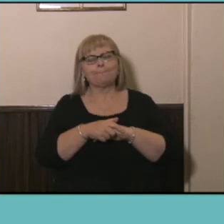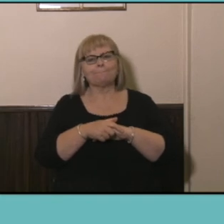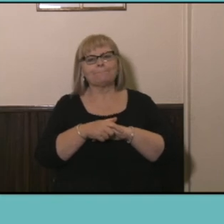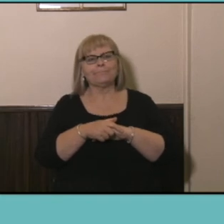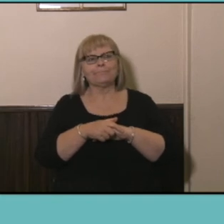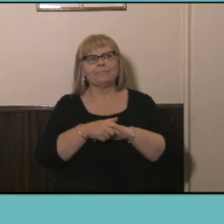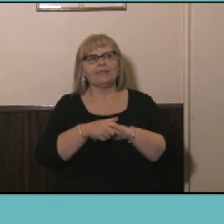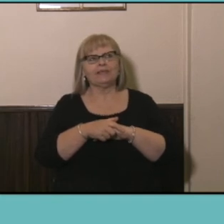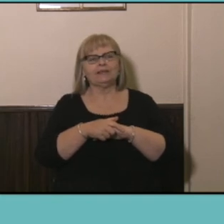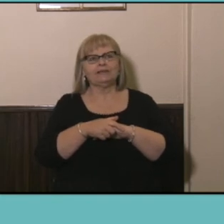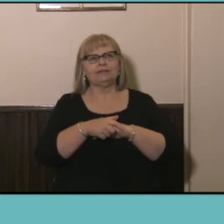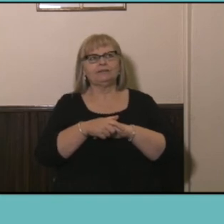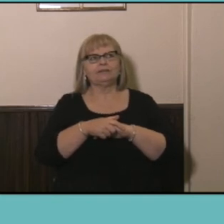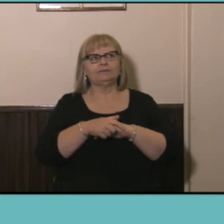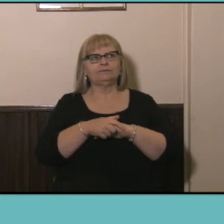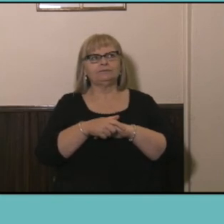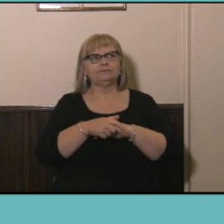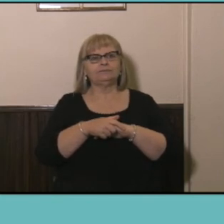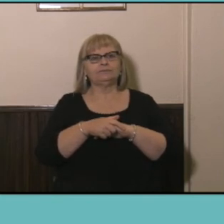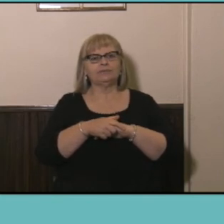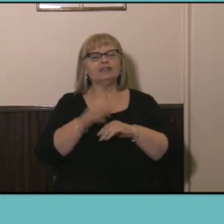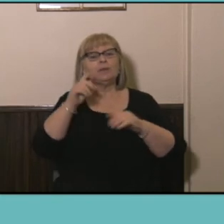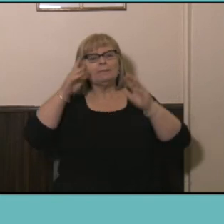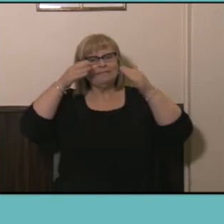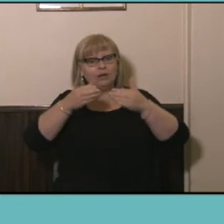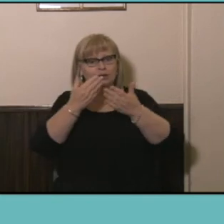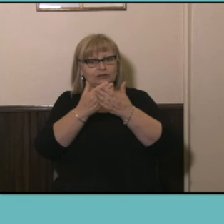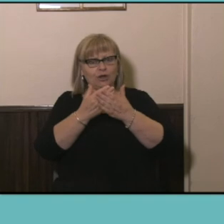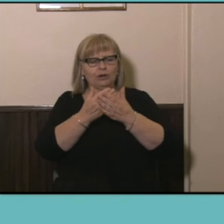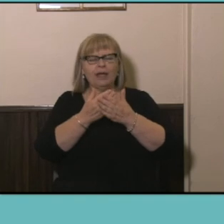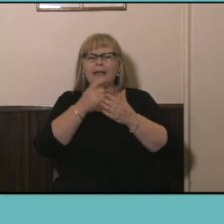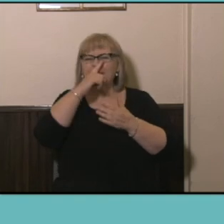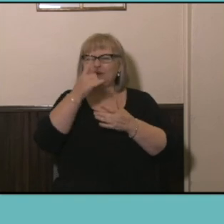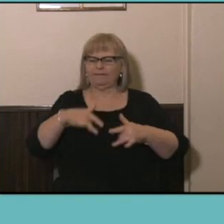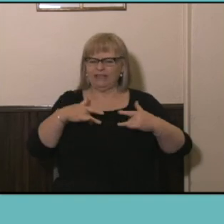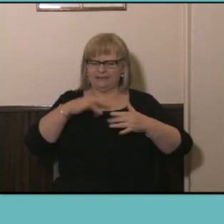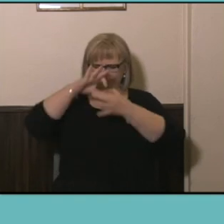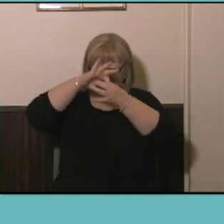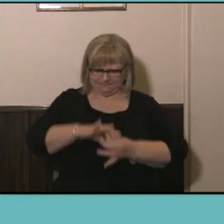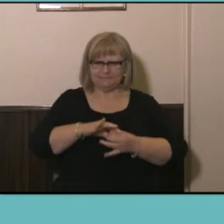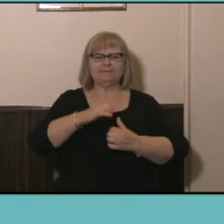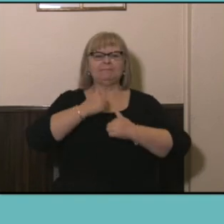So we've been focusing on a sense of place now we turn to a sense of